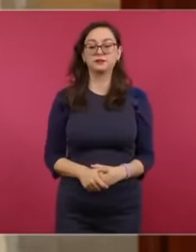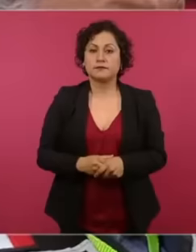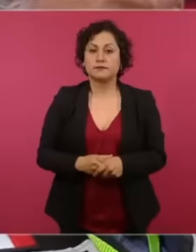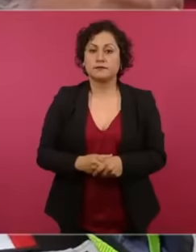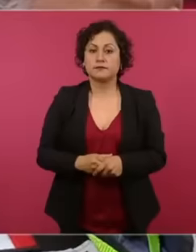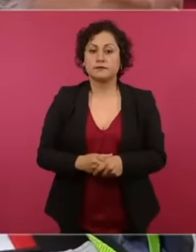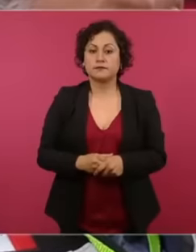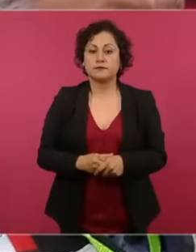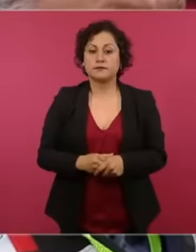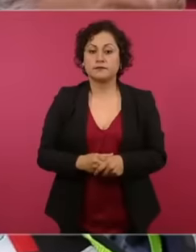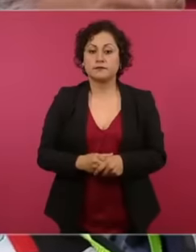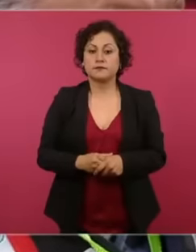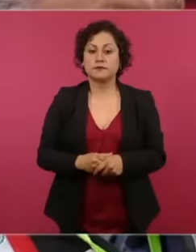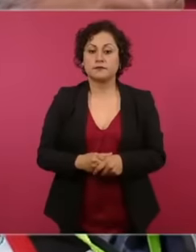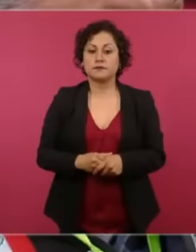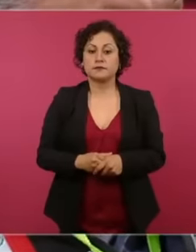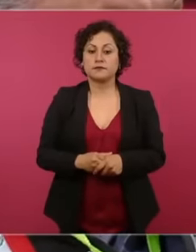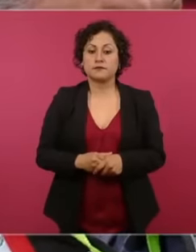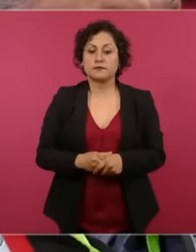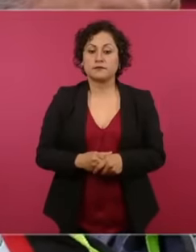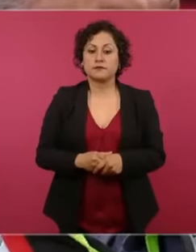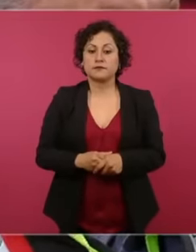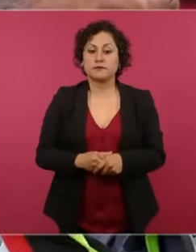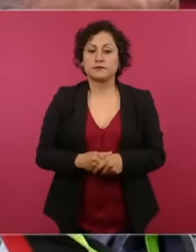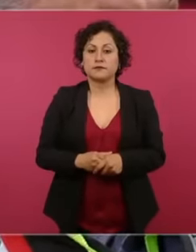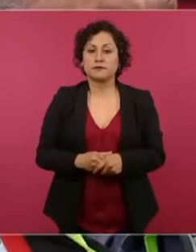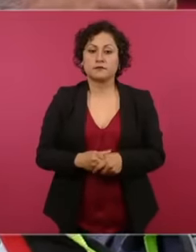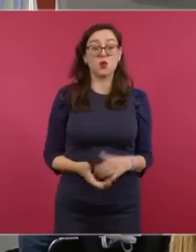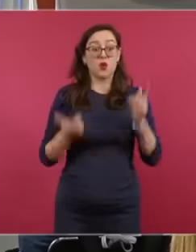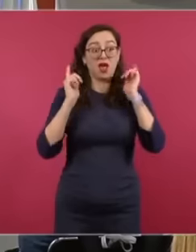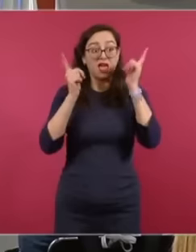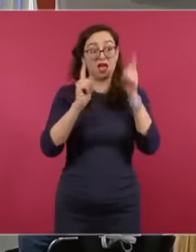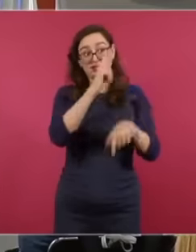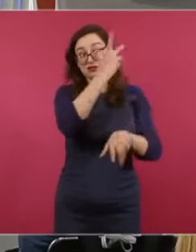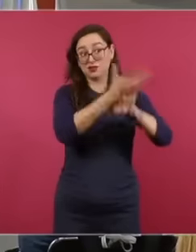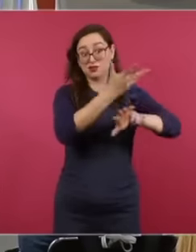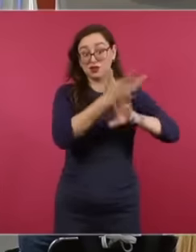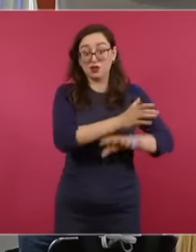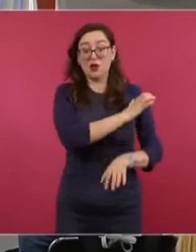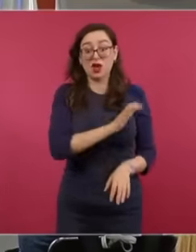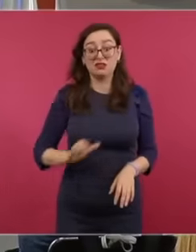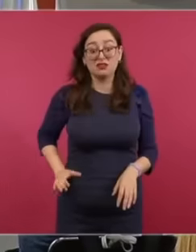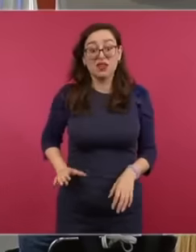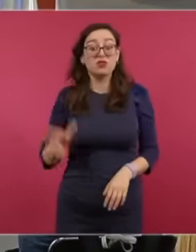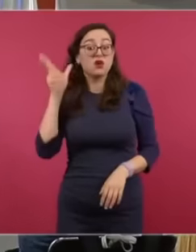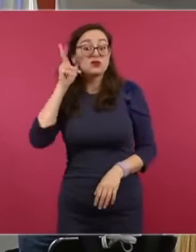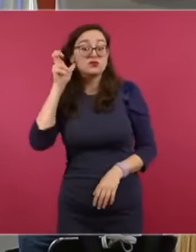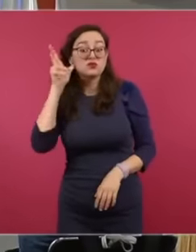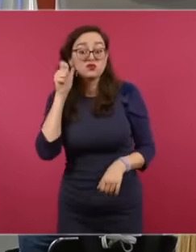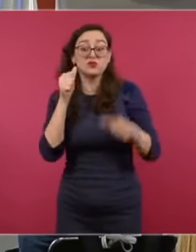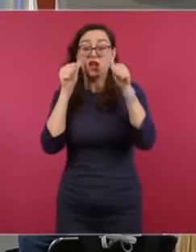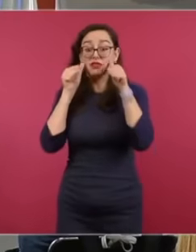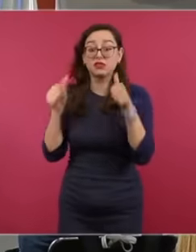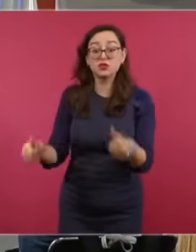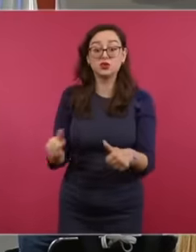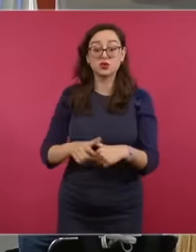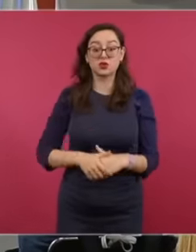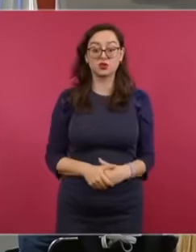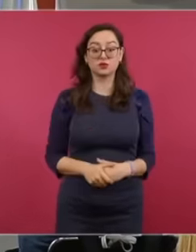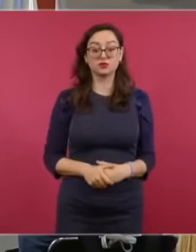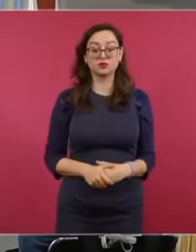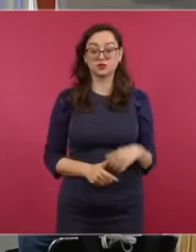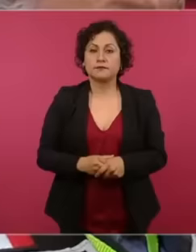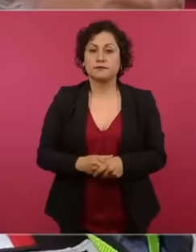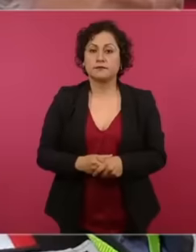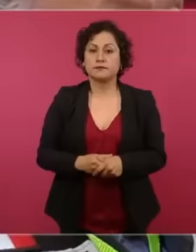the reporter who arrives in the morning with her mouth shut, let's see how this interesting dialogue takes place between